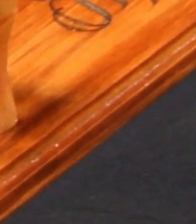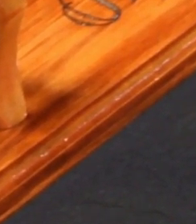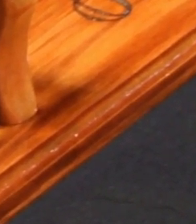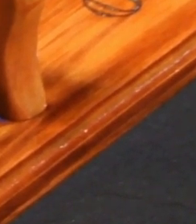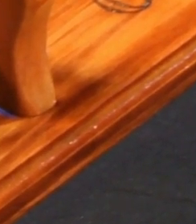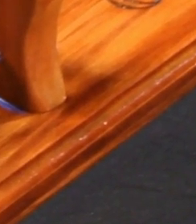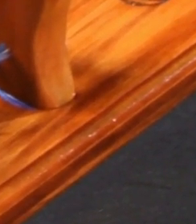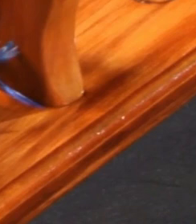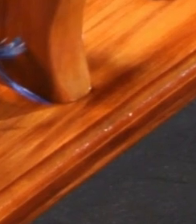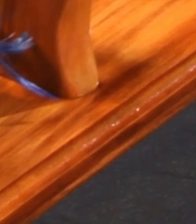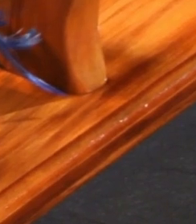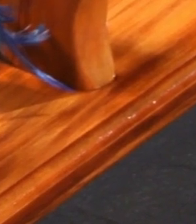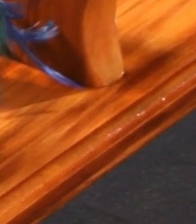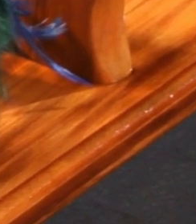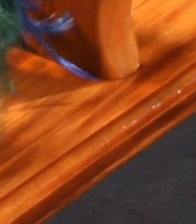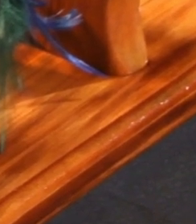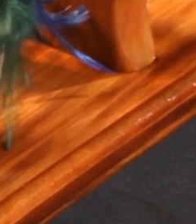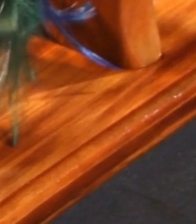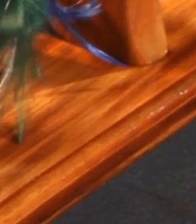(PŪTŌRINO ECHOES A DEEP MELODY)